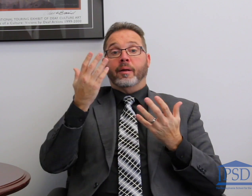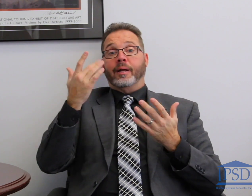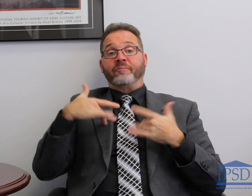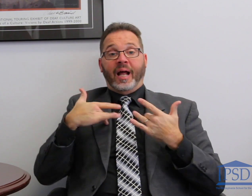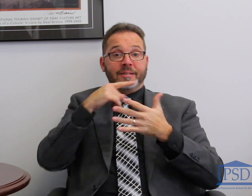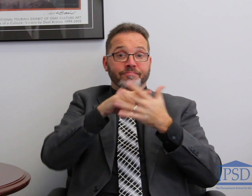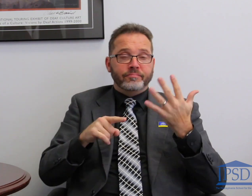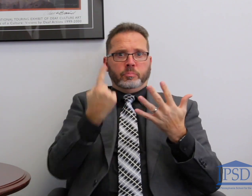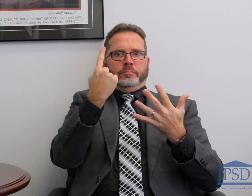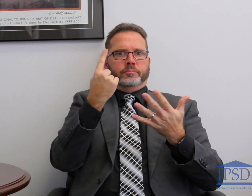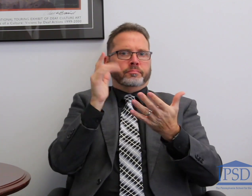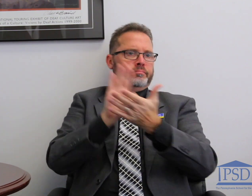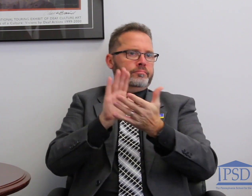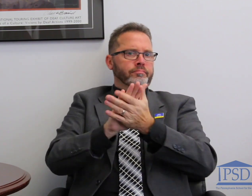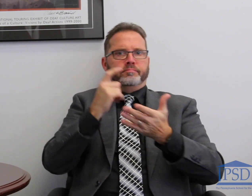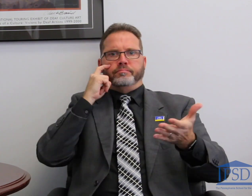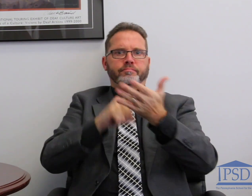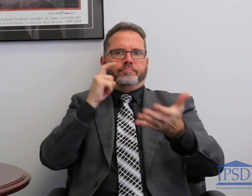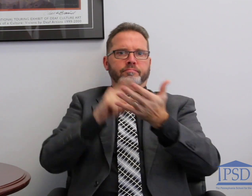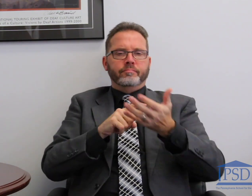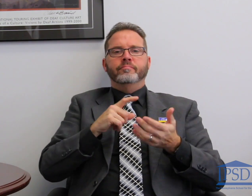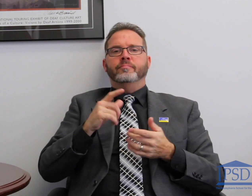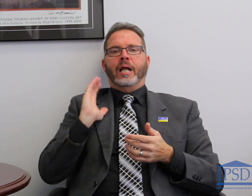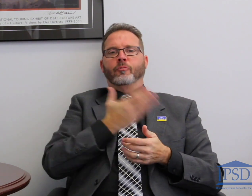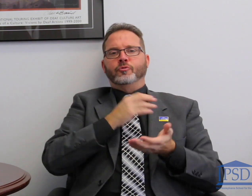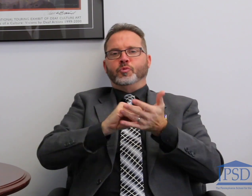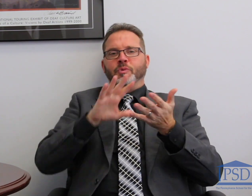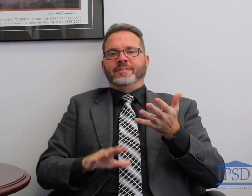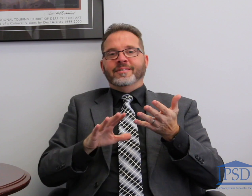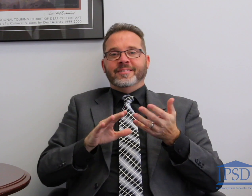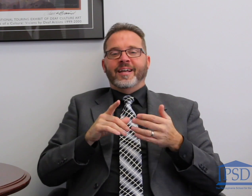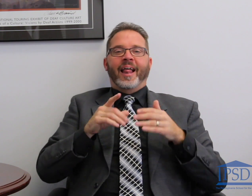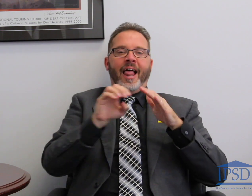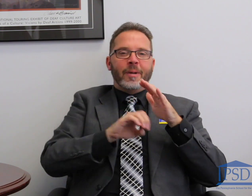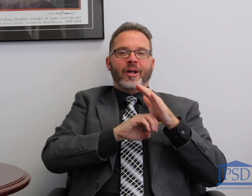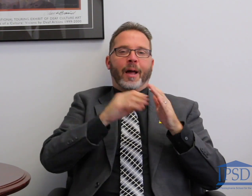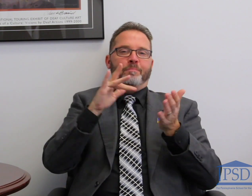year's winners! I also wanted to recognize our elementary and